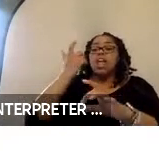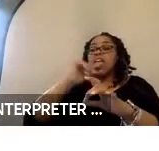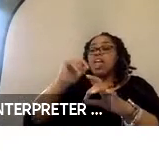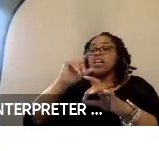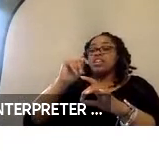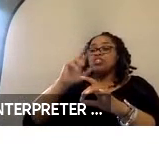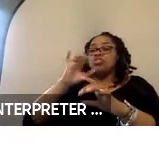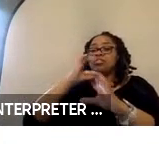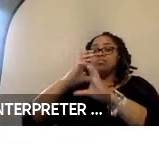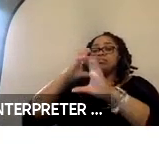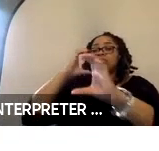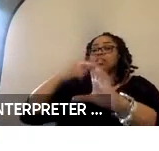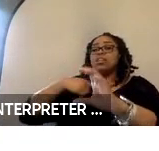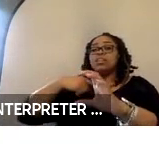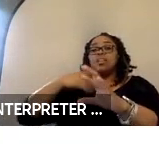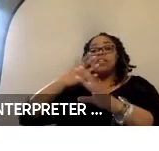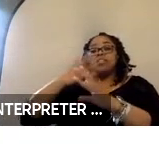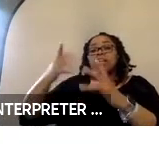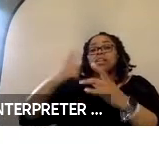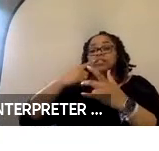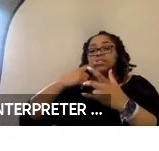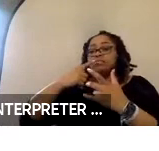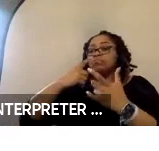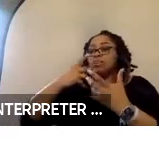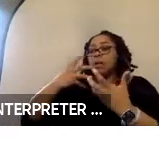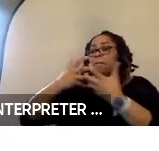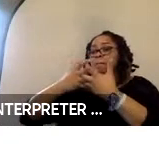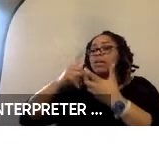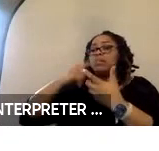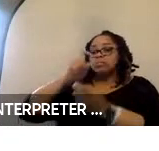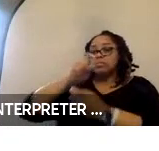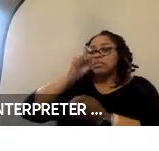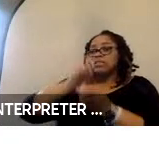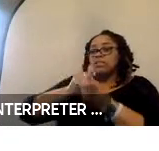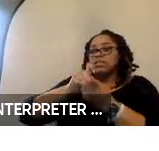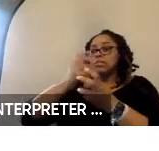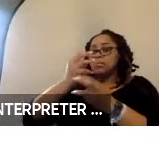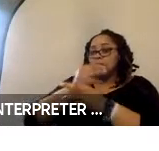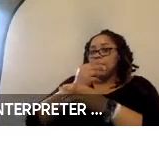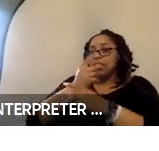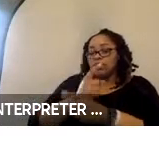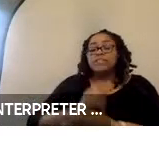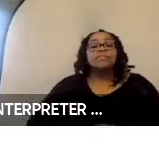both equipped with hardware that is compatible and meeting a specific geometry. The basic